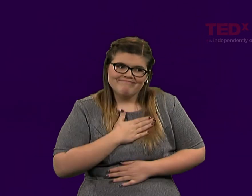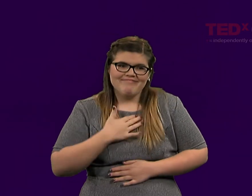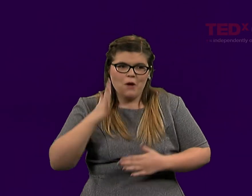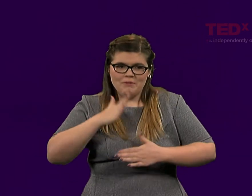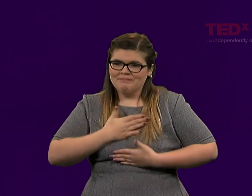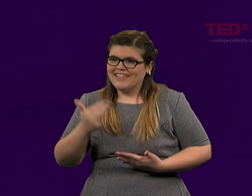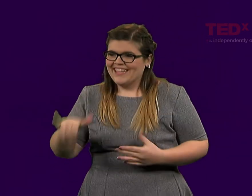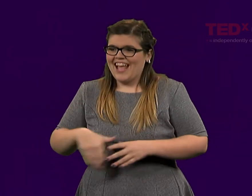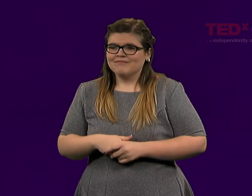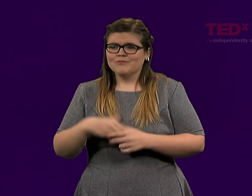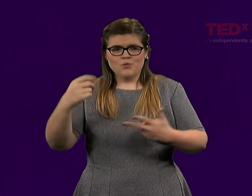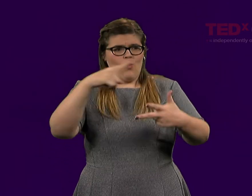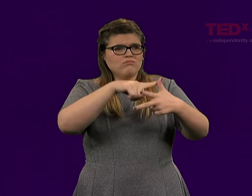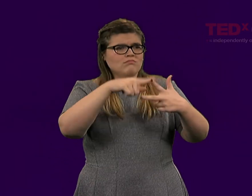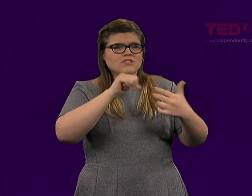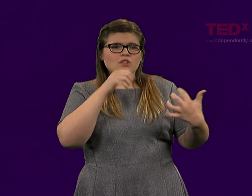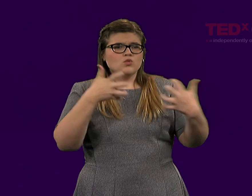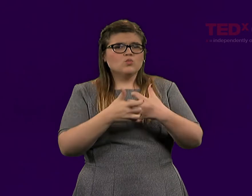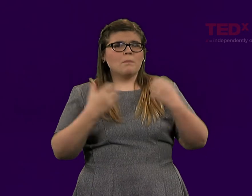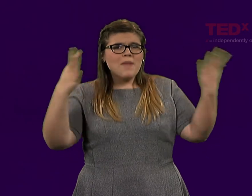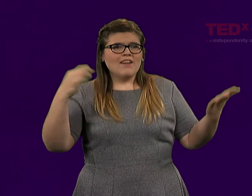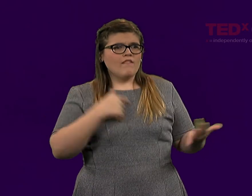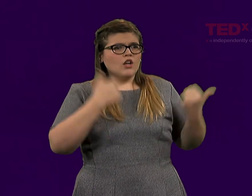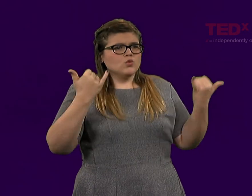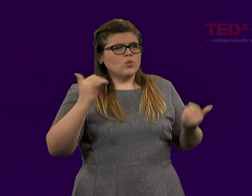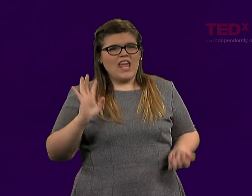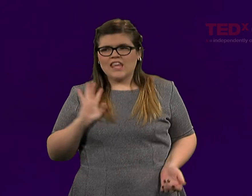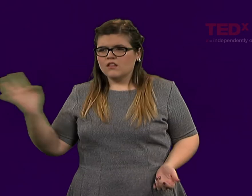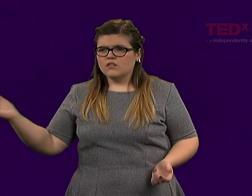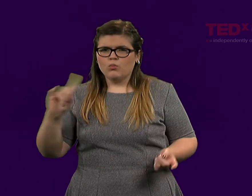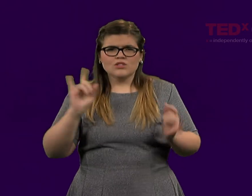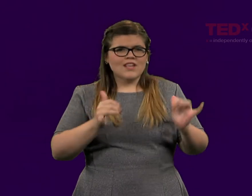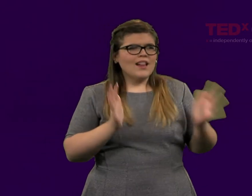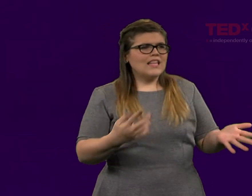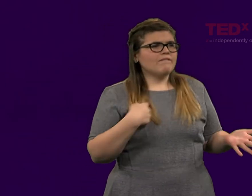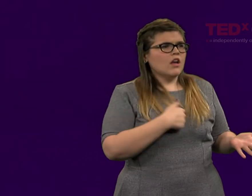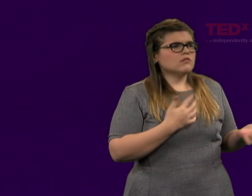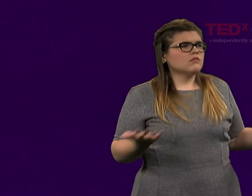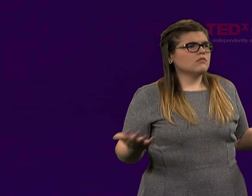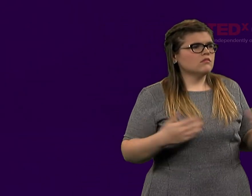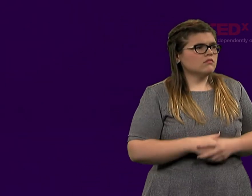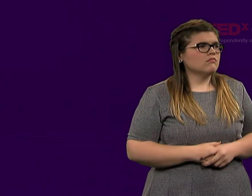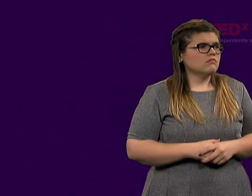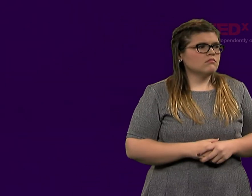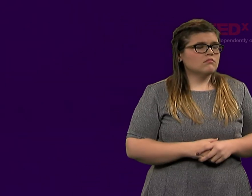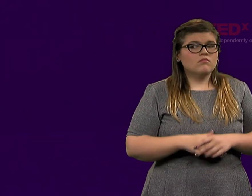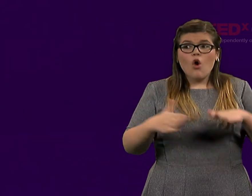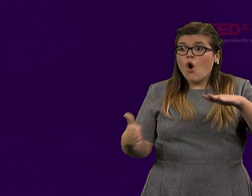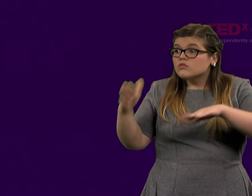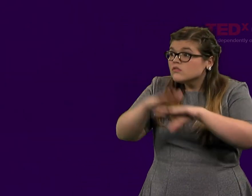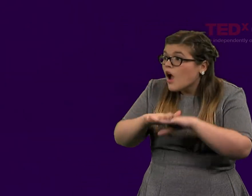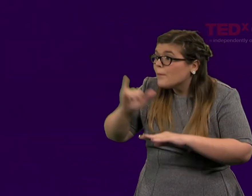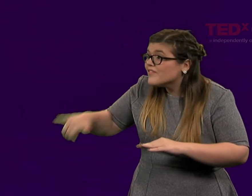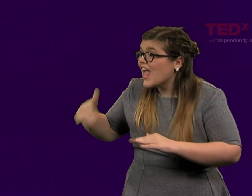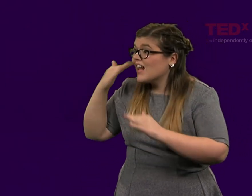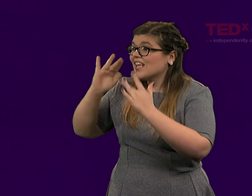I might be a little bit weird. I can admit that. But that doesn't match what a modern day pacifist is.